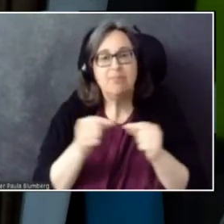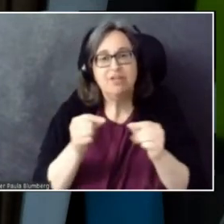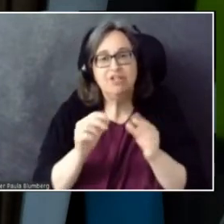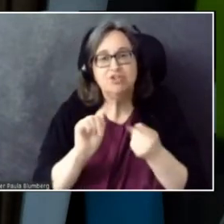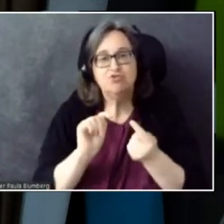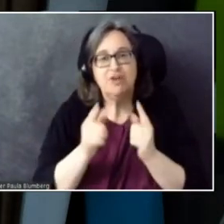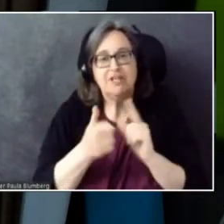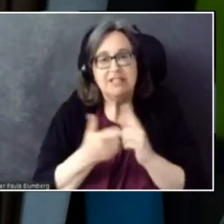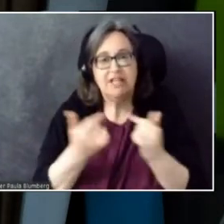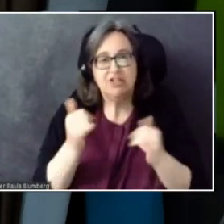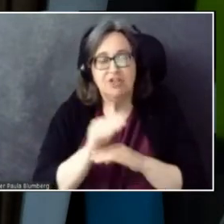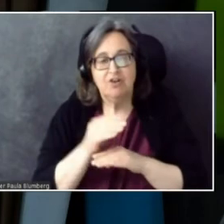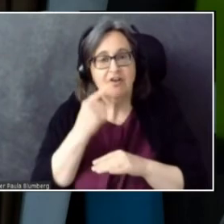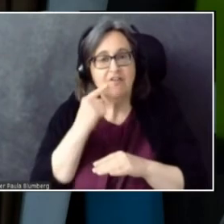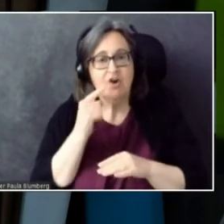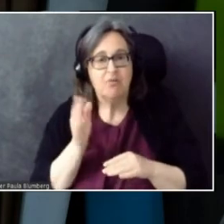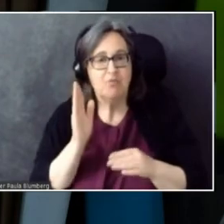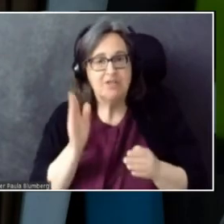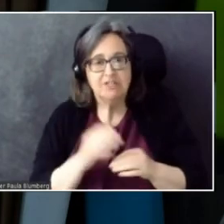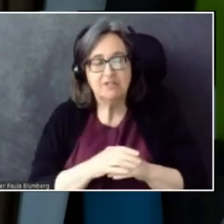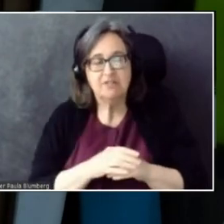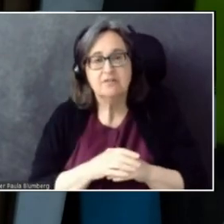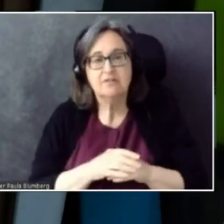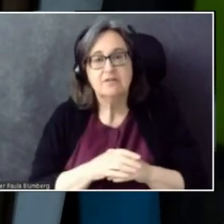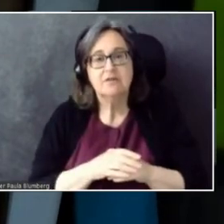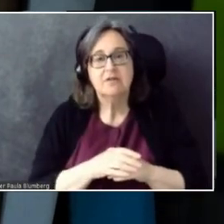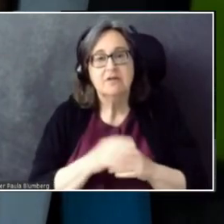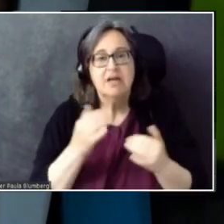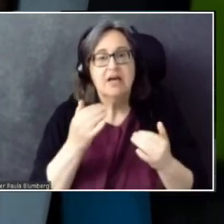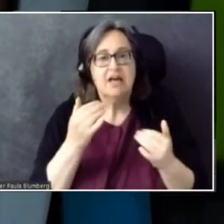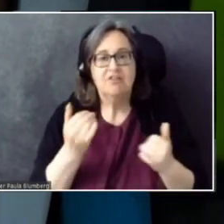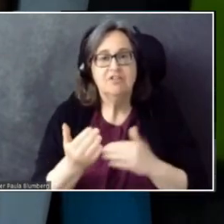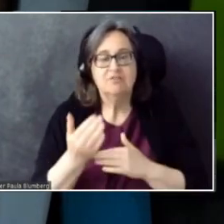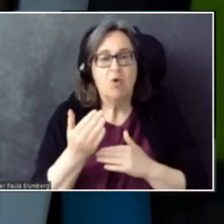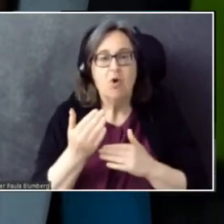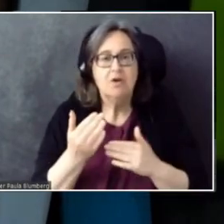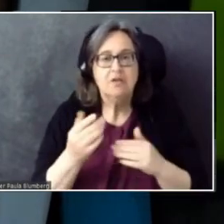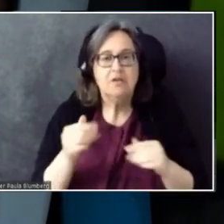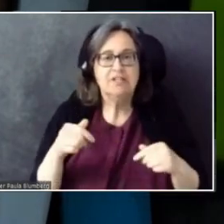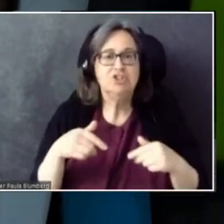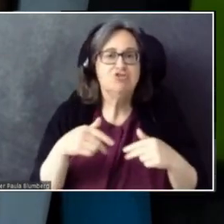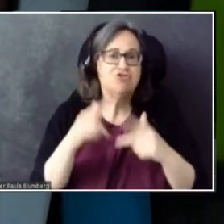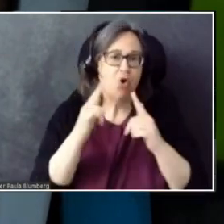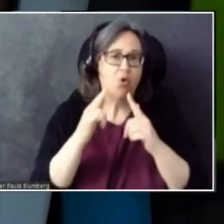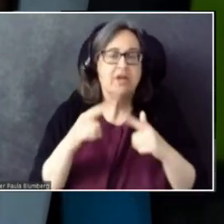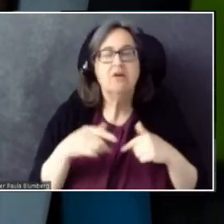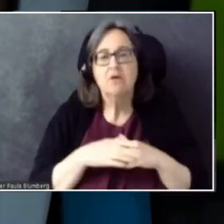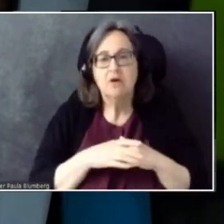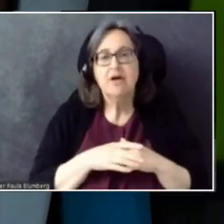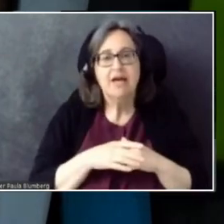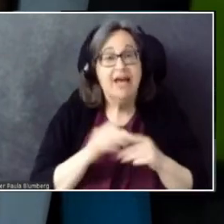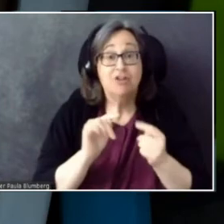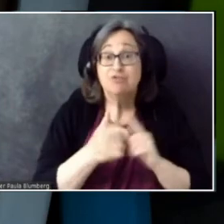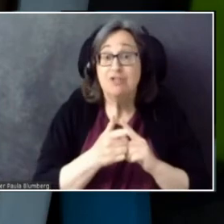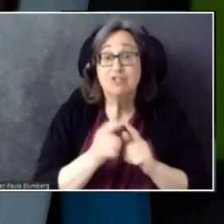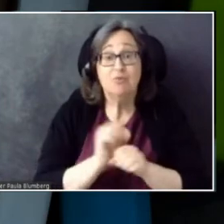For your presentation. I'm in the morning in Tokyo. And the translation was working very well. In Japanese.